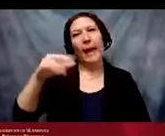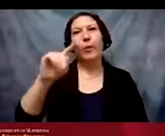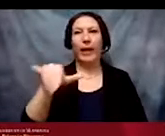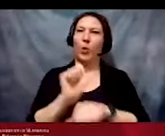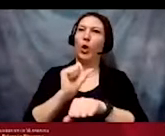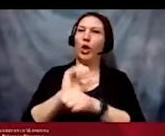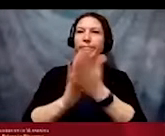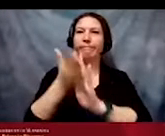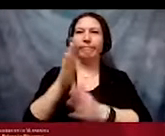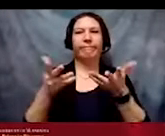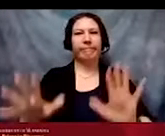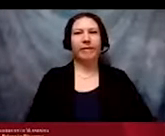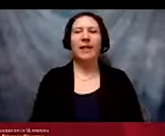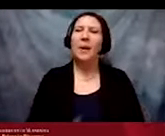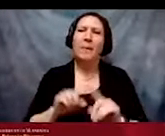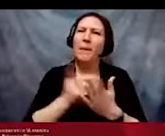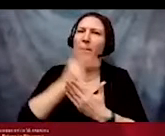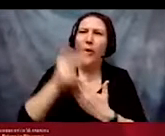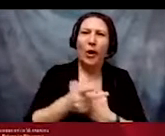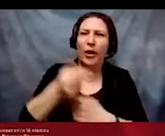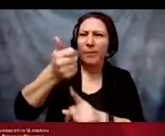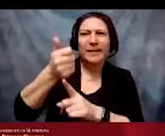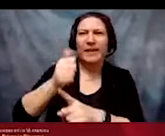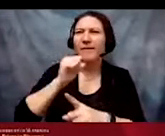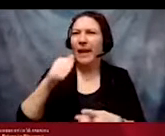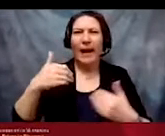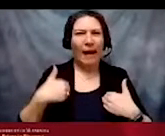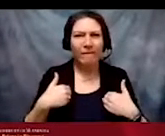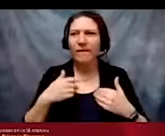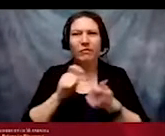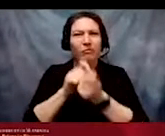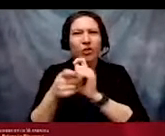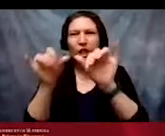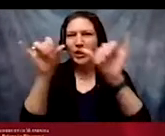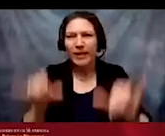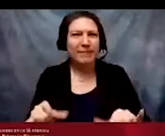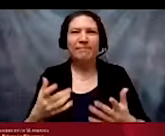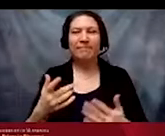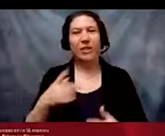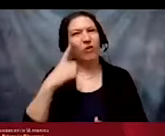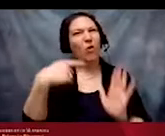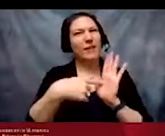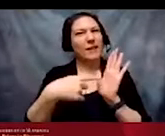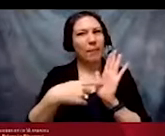when they were never designed with equity in mind. Common programs that are used this way today